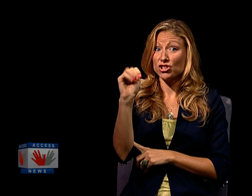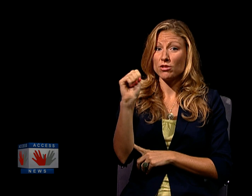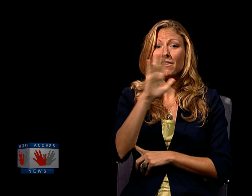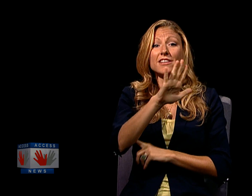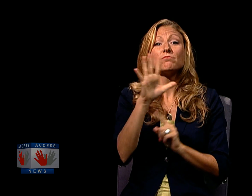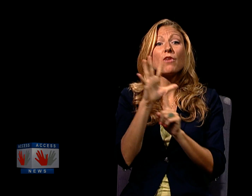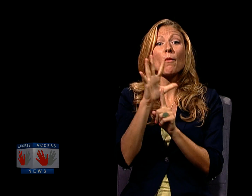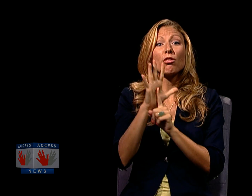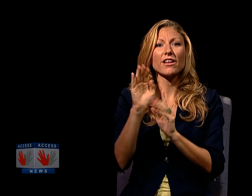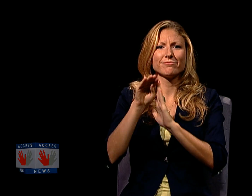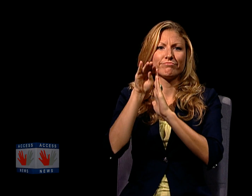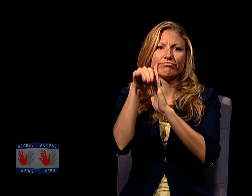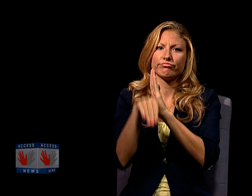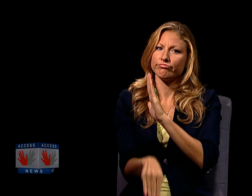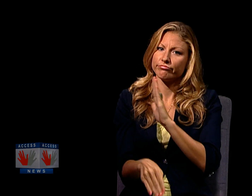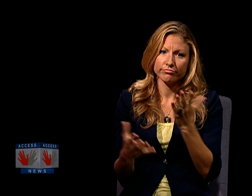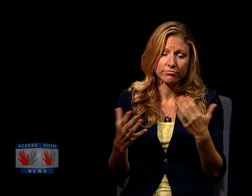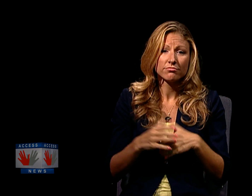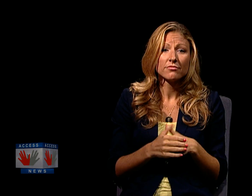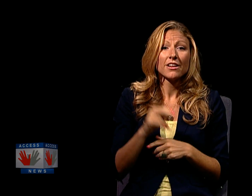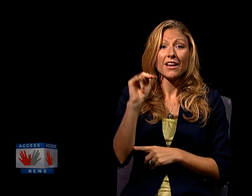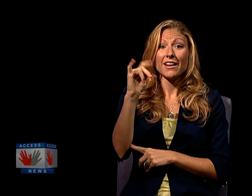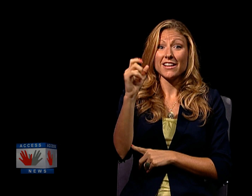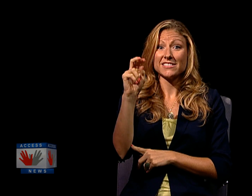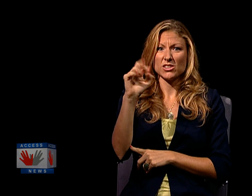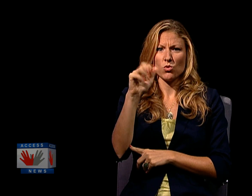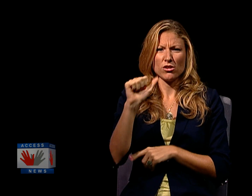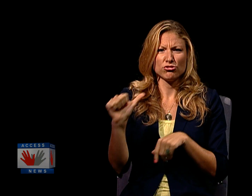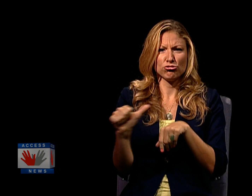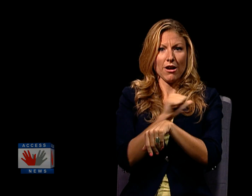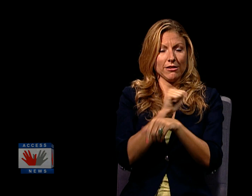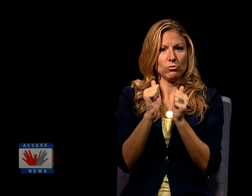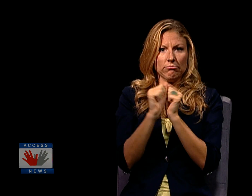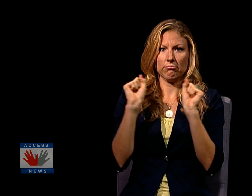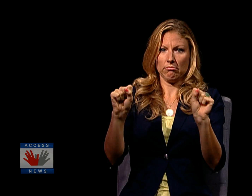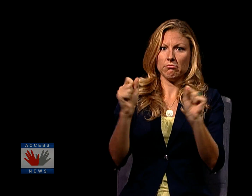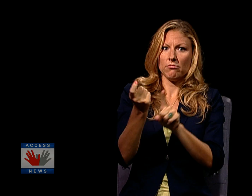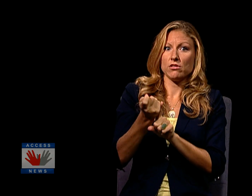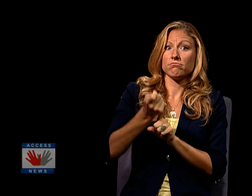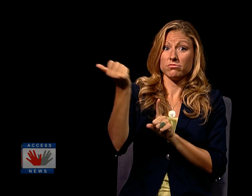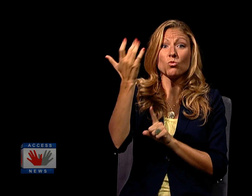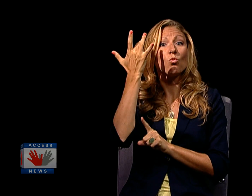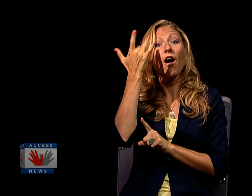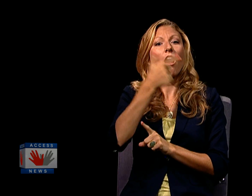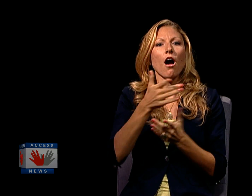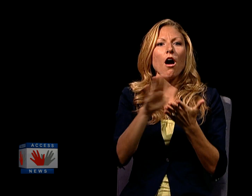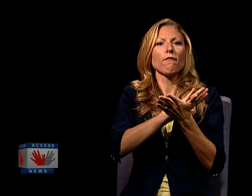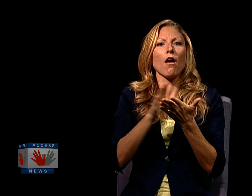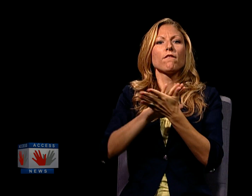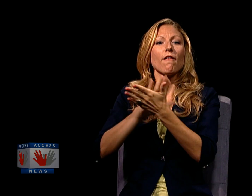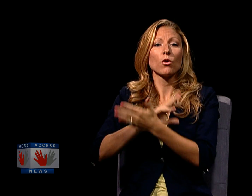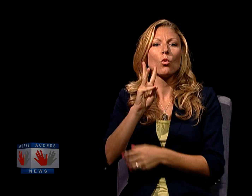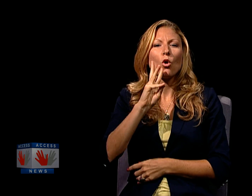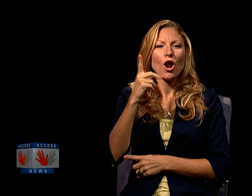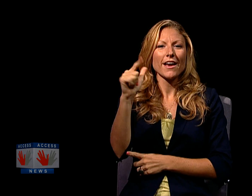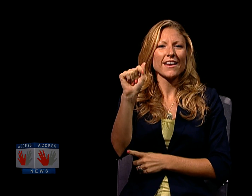BUT IN HIS SECOND TERM, HIS POPULARITY FELL DRASTICALLY. NIXON WAS THREATENED WITH IMPEACHMENT DUE TO HIS APPROVAL OF THE COVER-UP